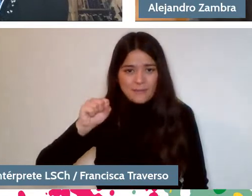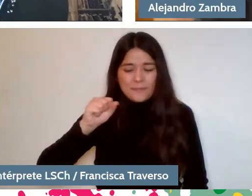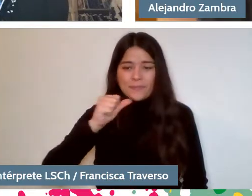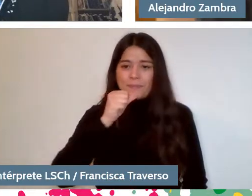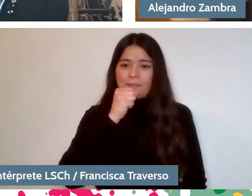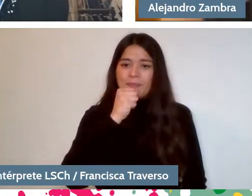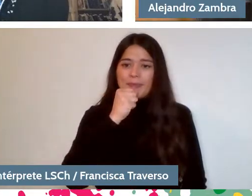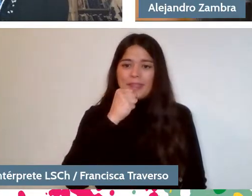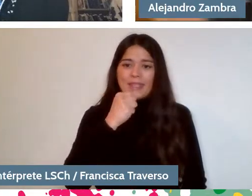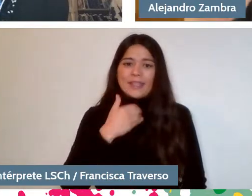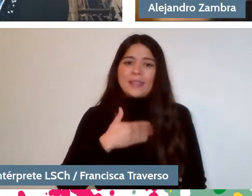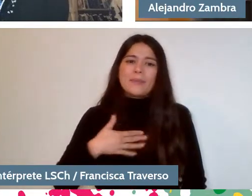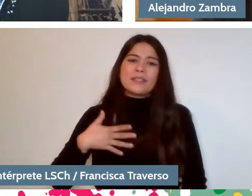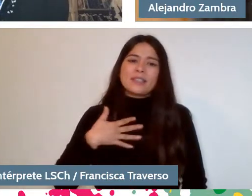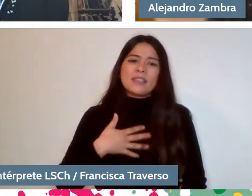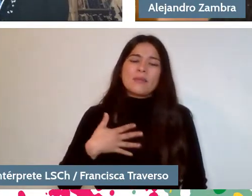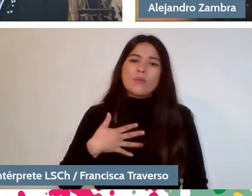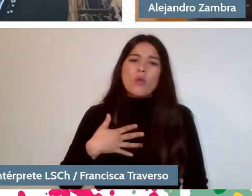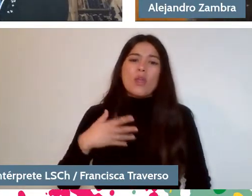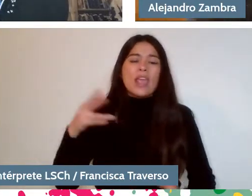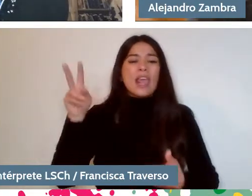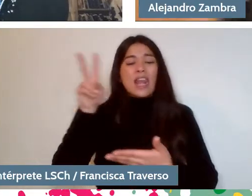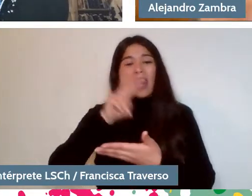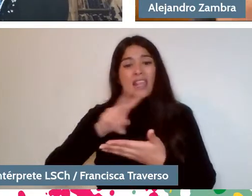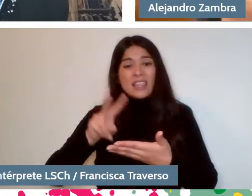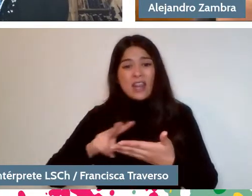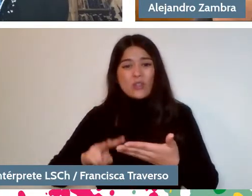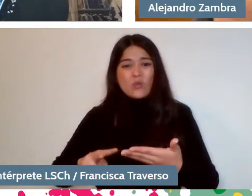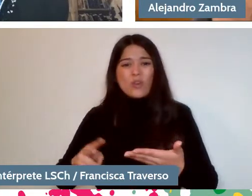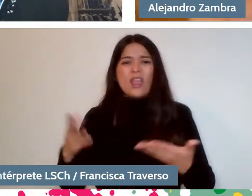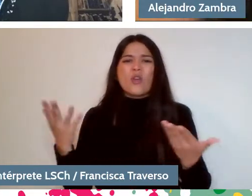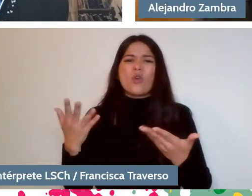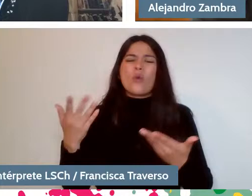Literature is always a little bit about how the "I" deals with the "we".